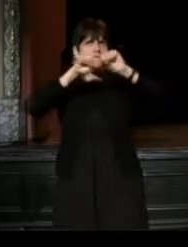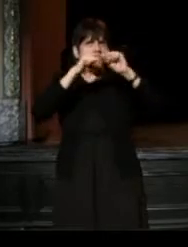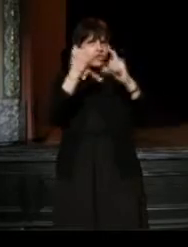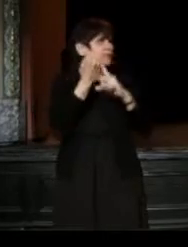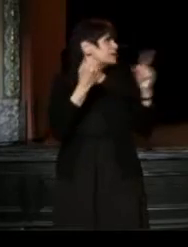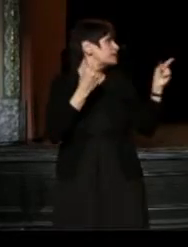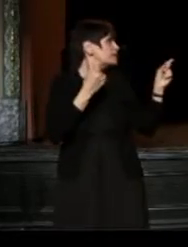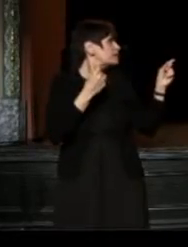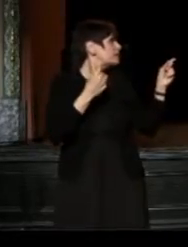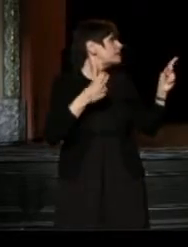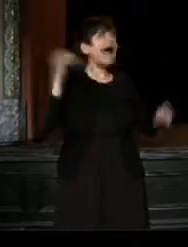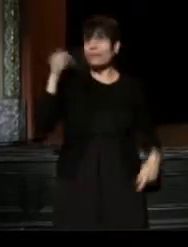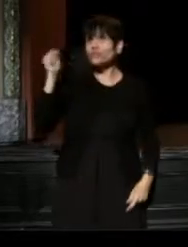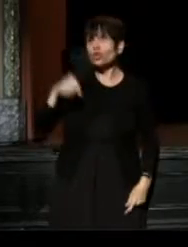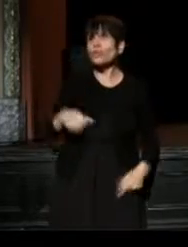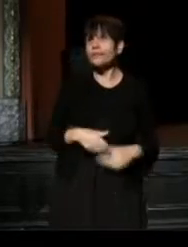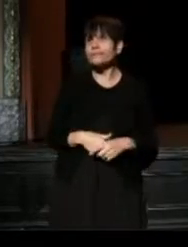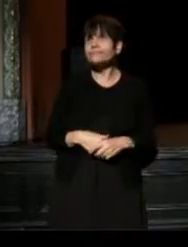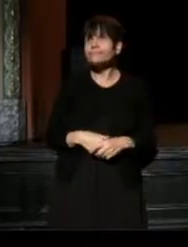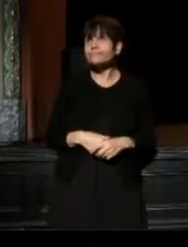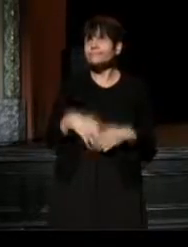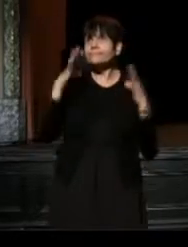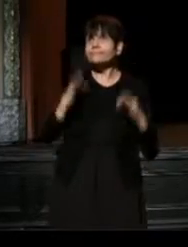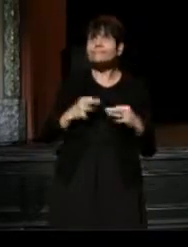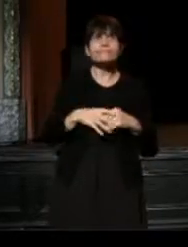(Niegel) Absolutely. It's got to work.